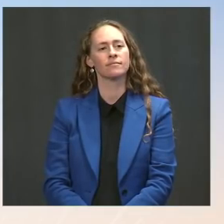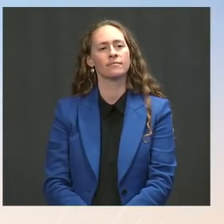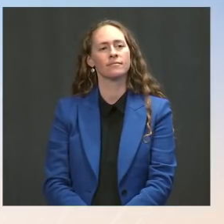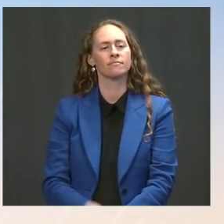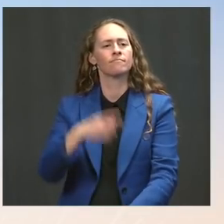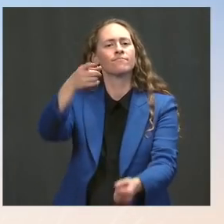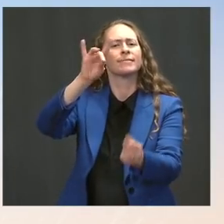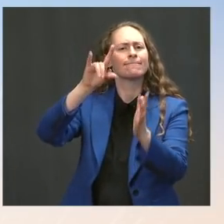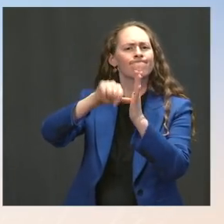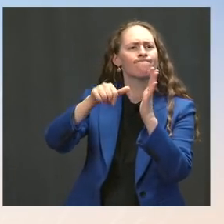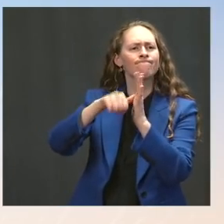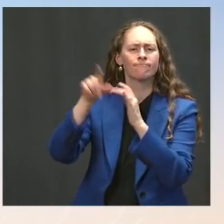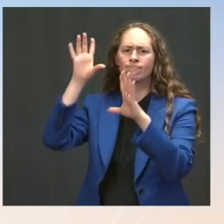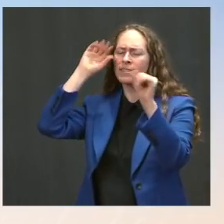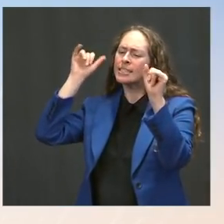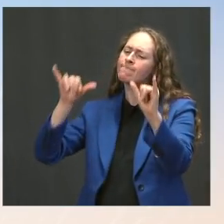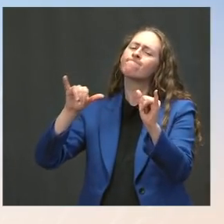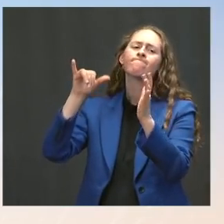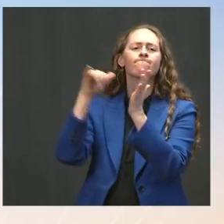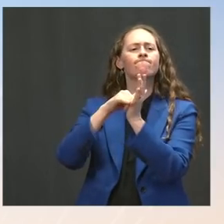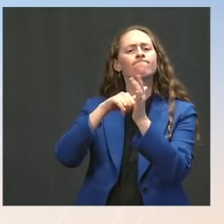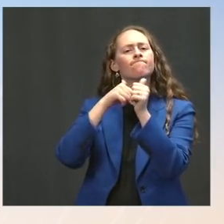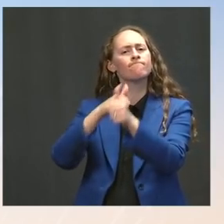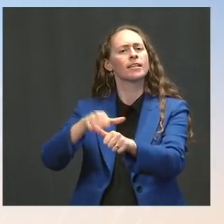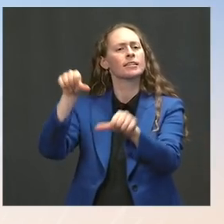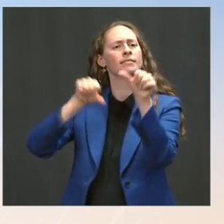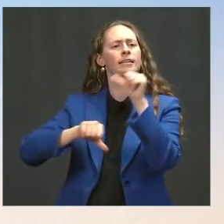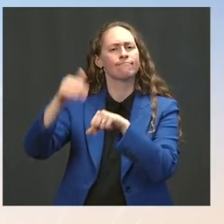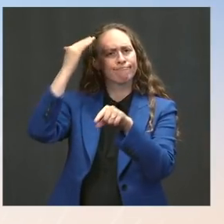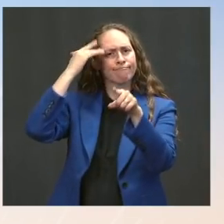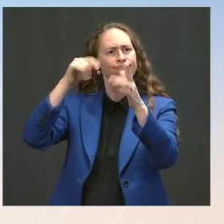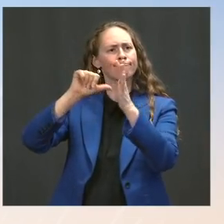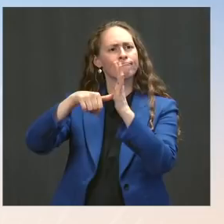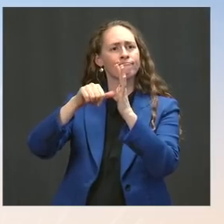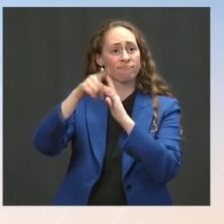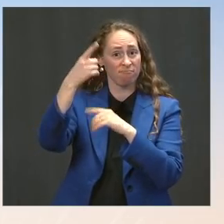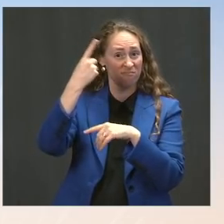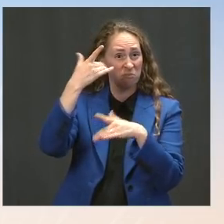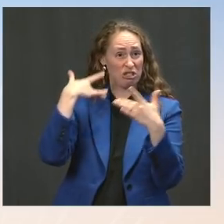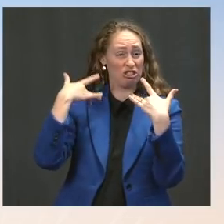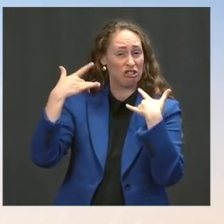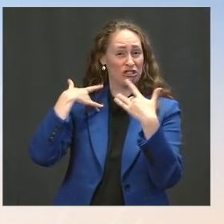that the CDC might be taking too long to issue new mask mandates or even vaccine mandates now